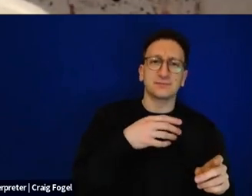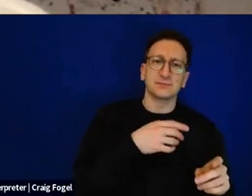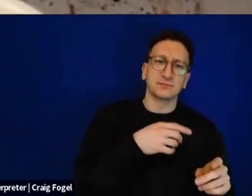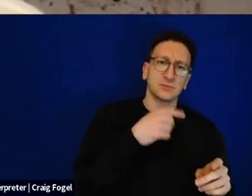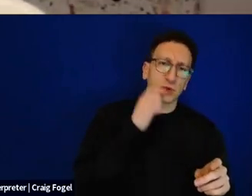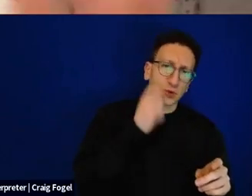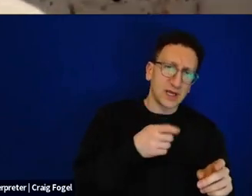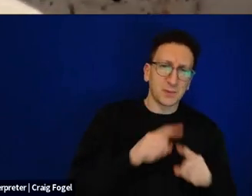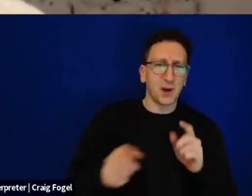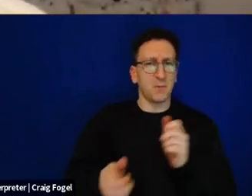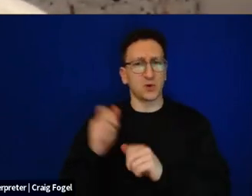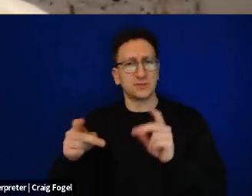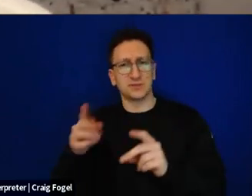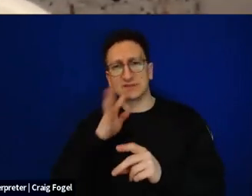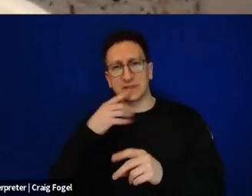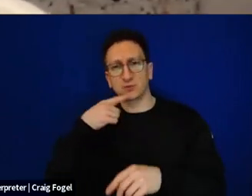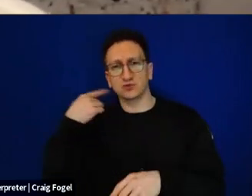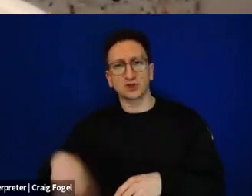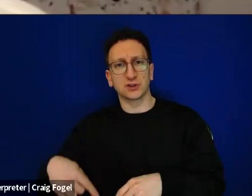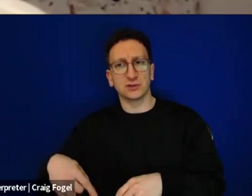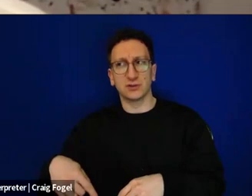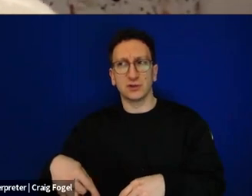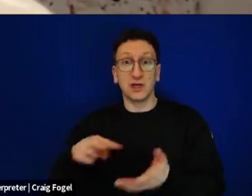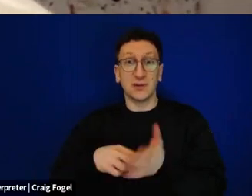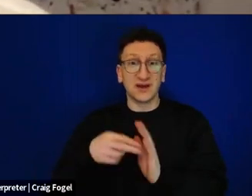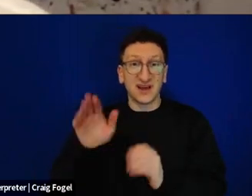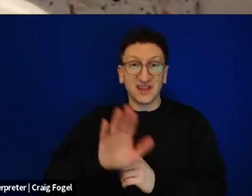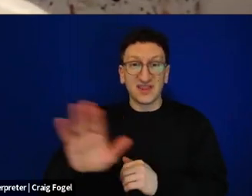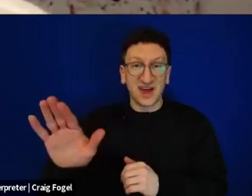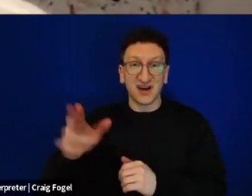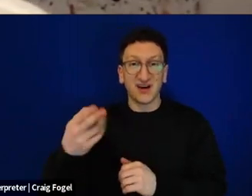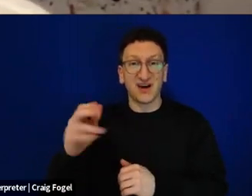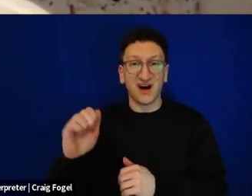and all the Haggadot translated that people used were Haggadot translated into Russian.